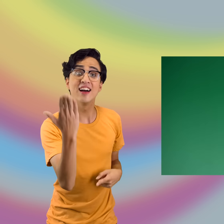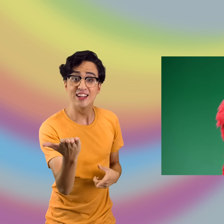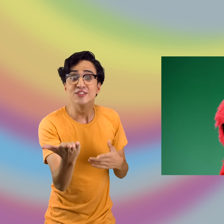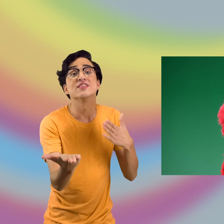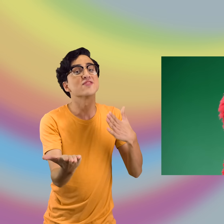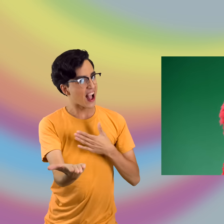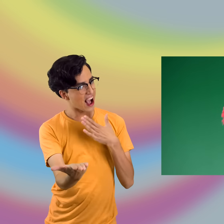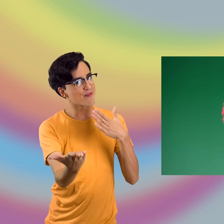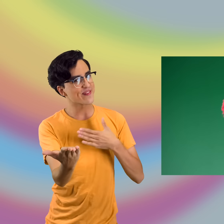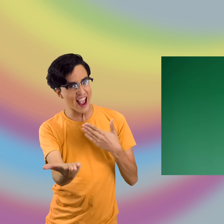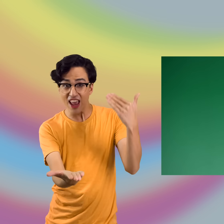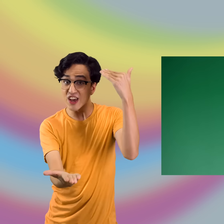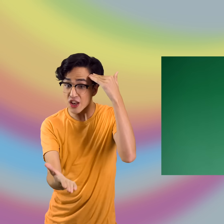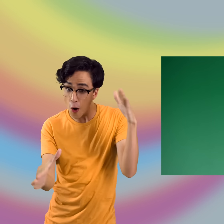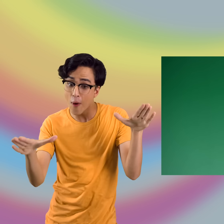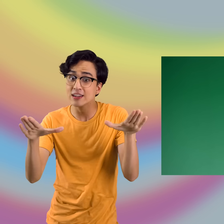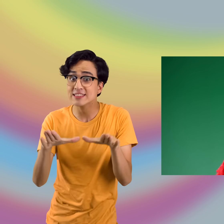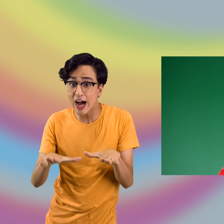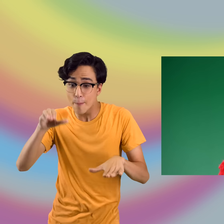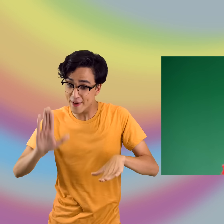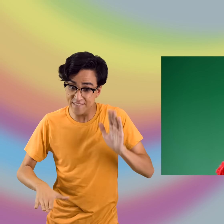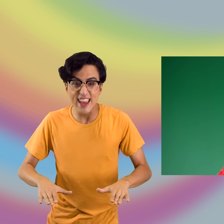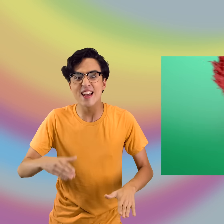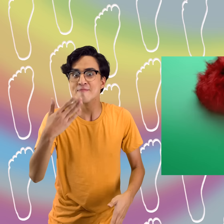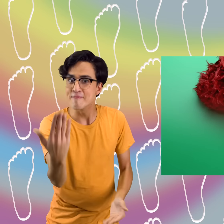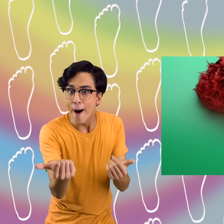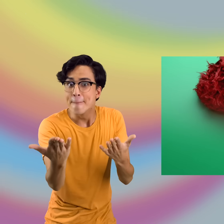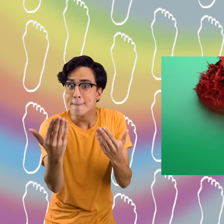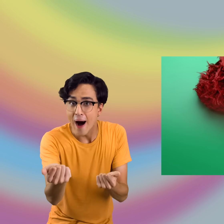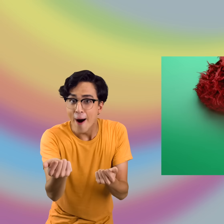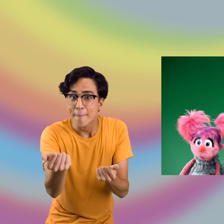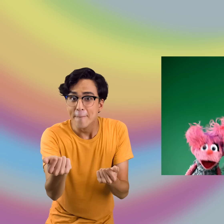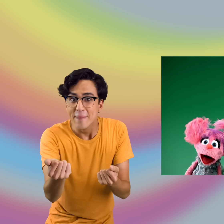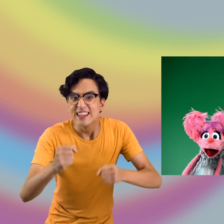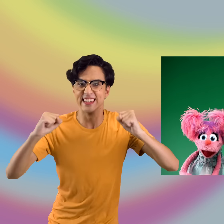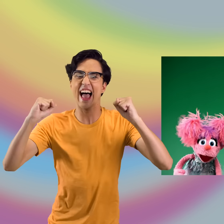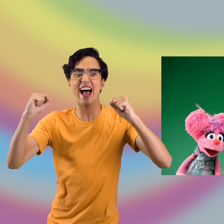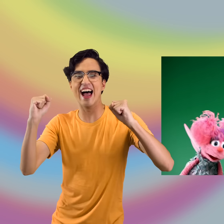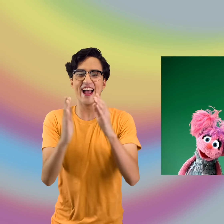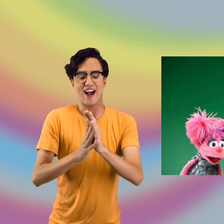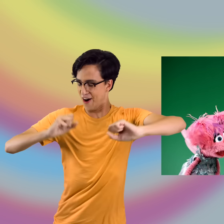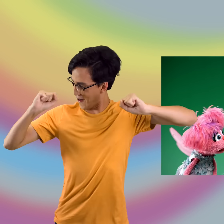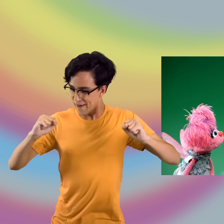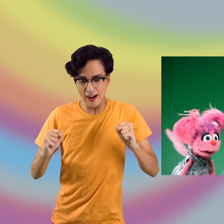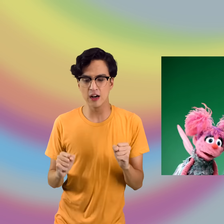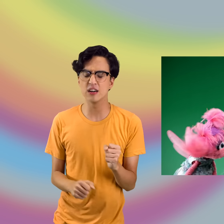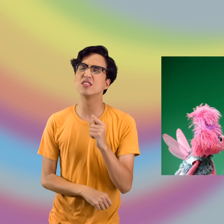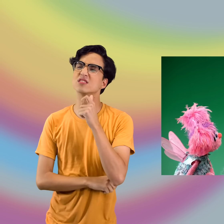If you're happy and you know it, stomp your feet. [STOMP STOMP] Si, OK.